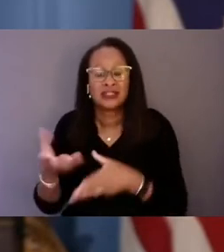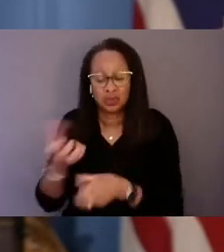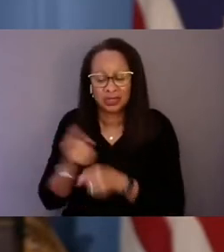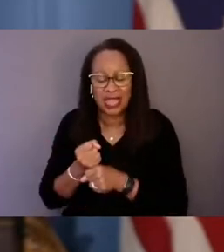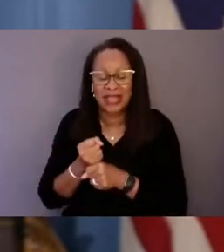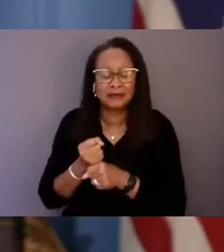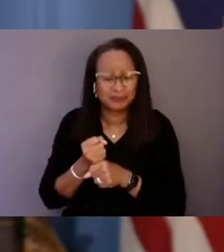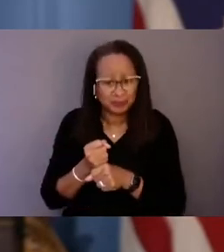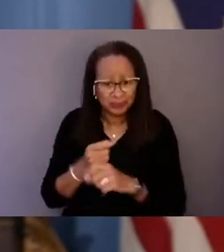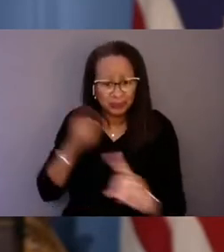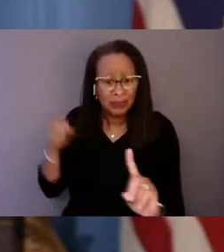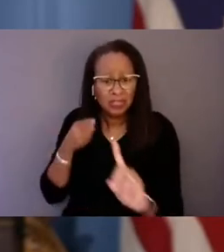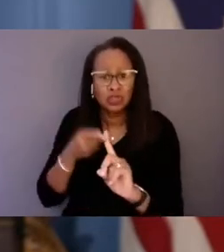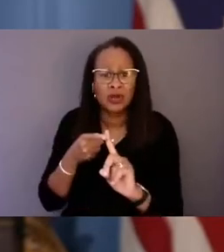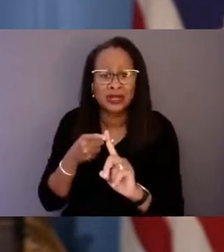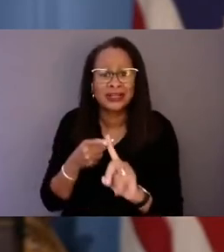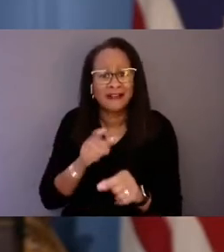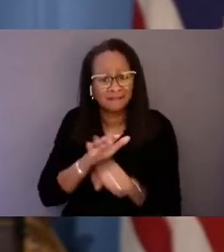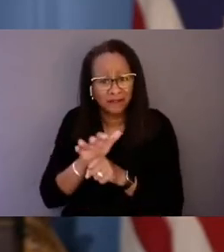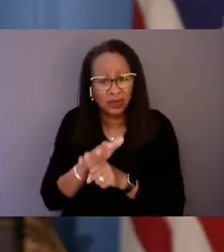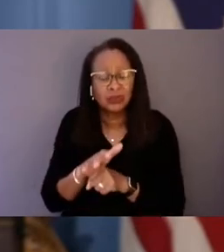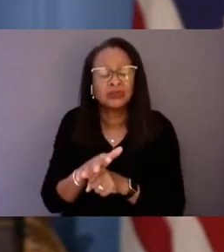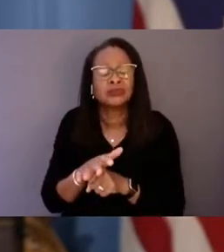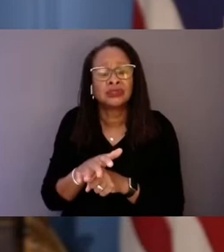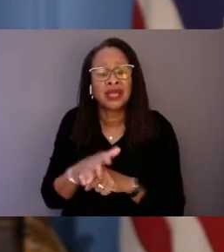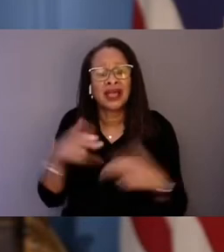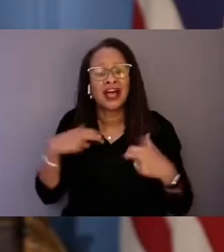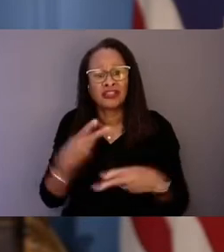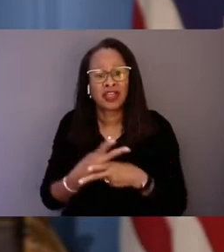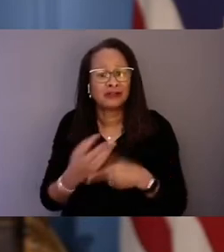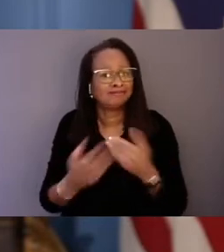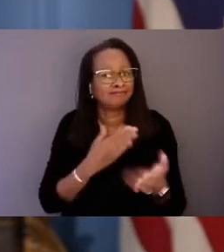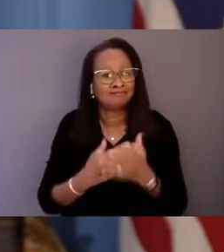no matter what language they speak or what culture they're from.